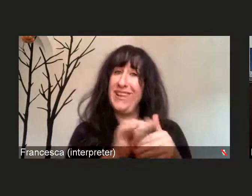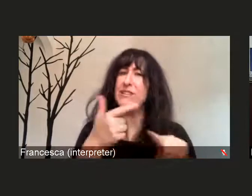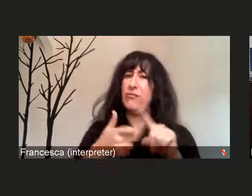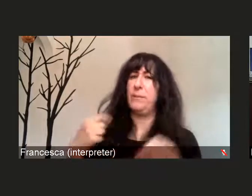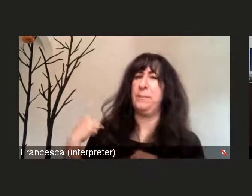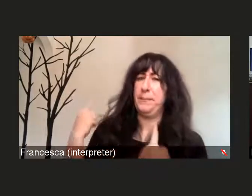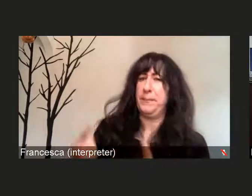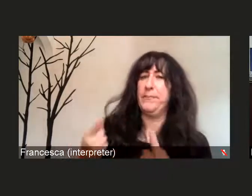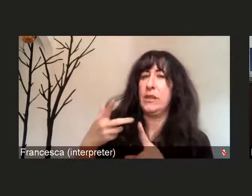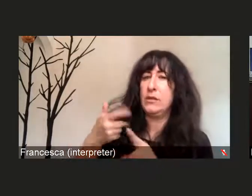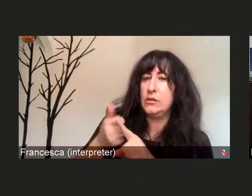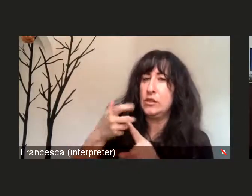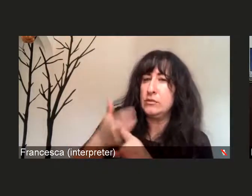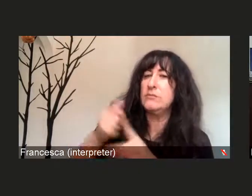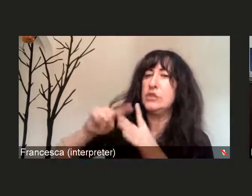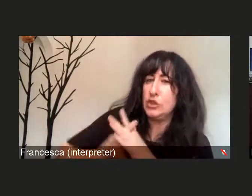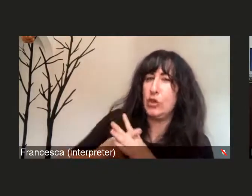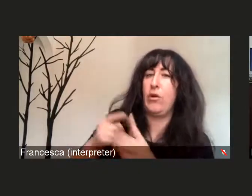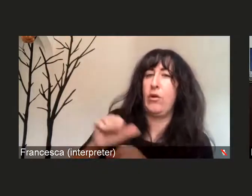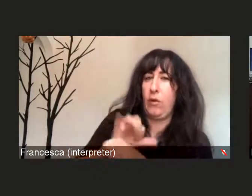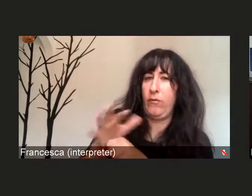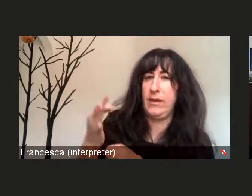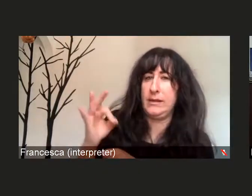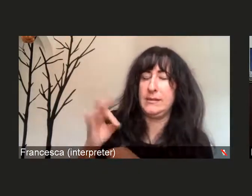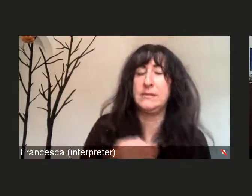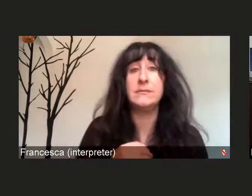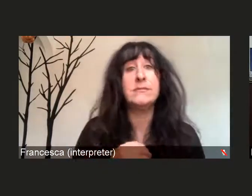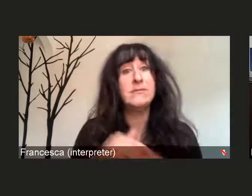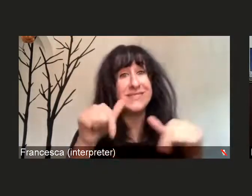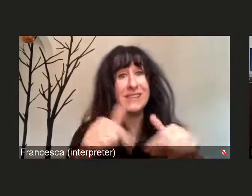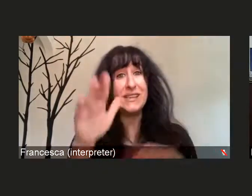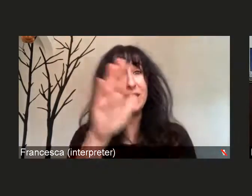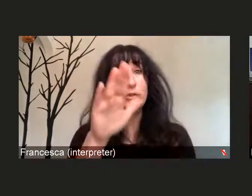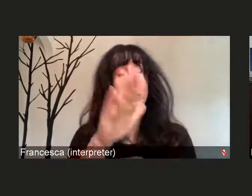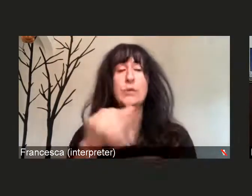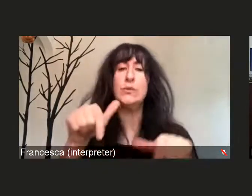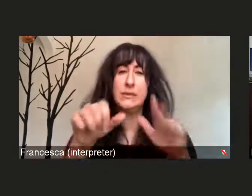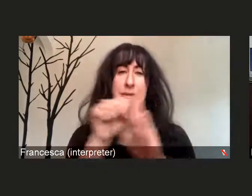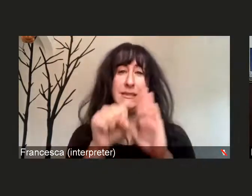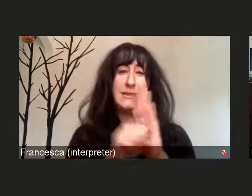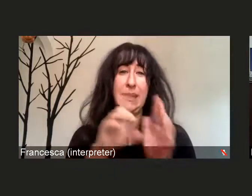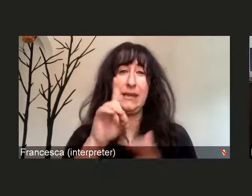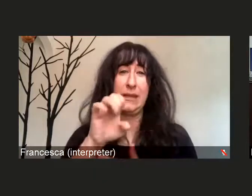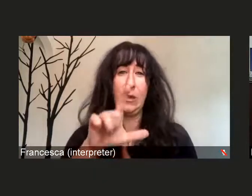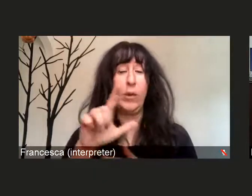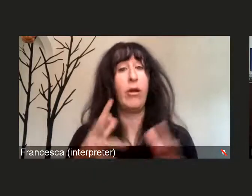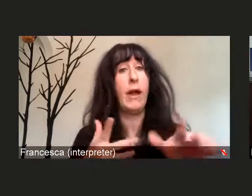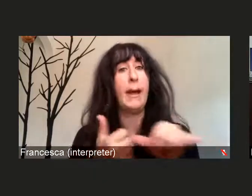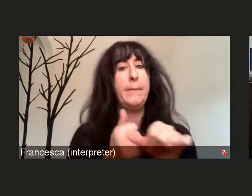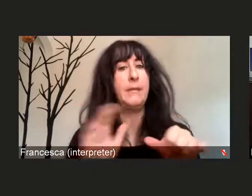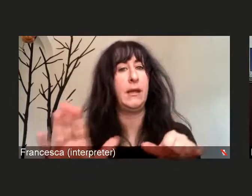This afternoon, like most afternoons, the state of Delaware updates their numbers and the most accurate numbers